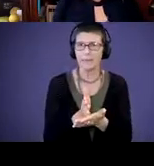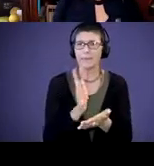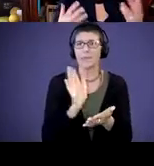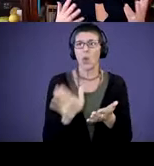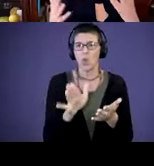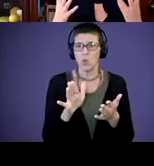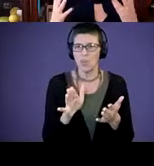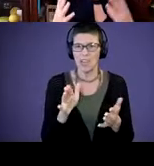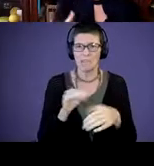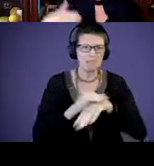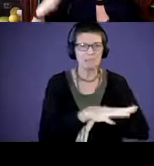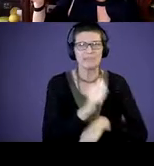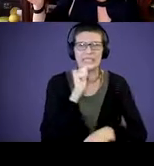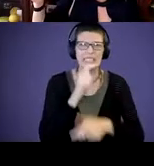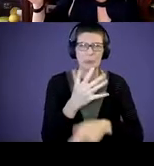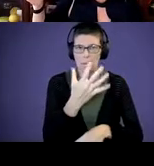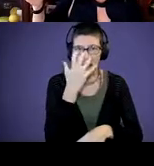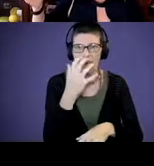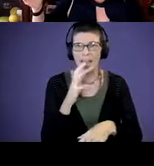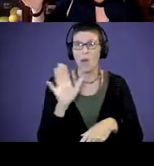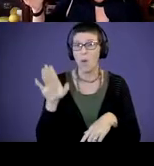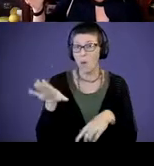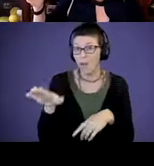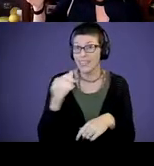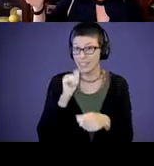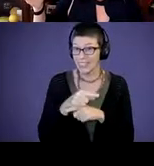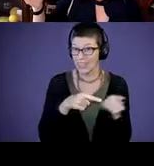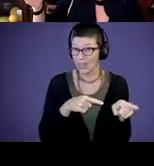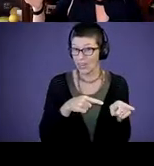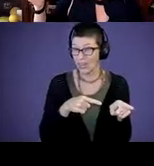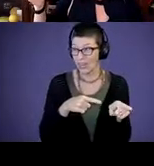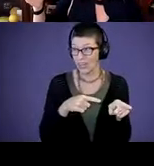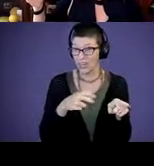even explaining emotions that, “Your sister in the bathtub here is getting pretty ticked off at the